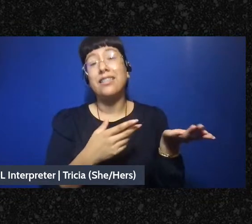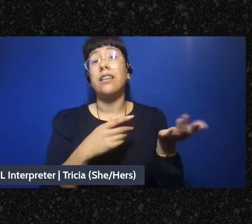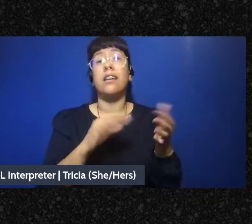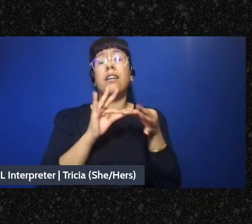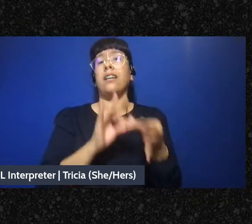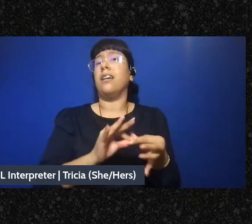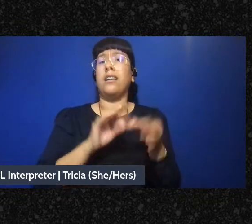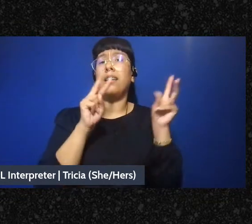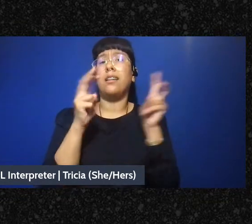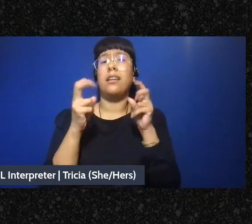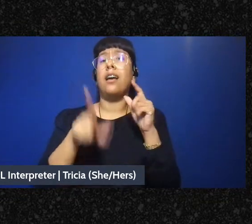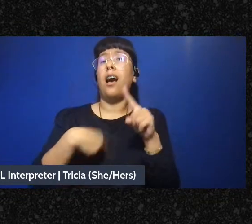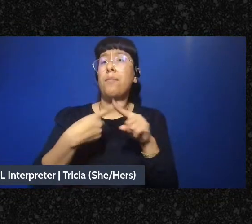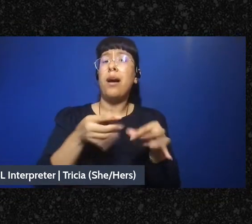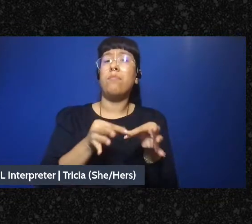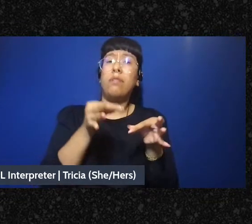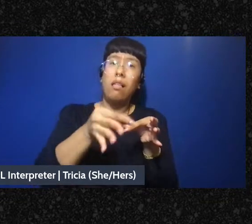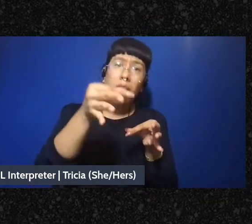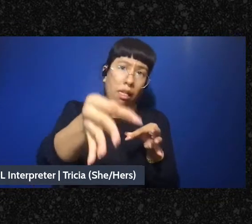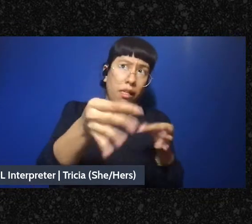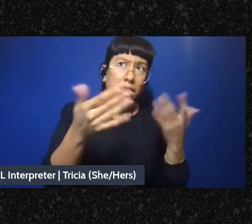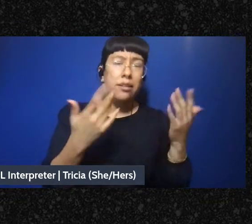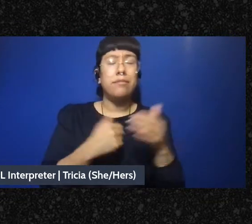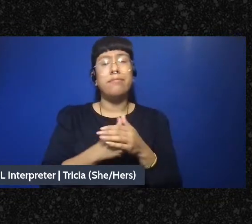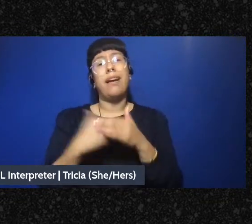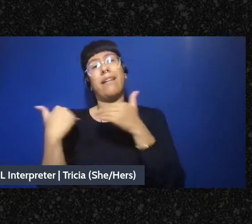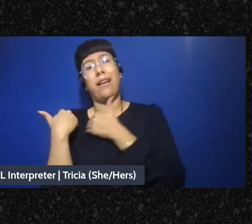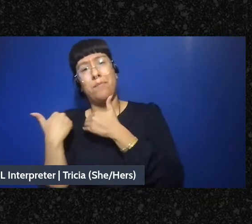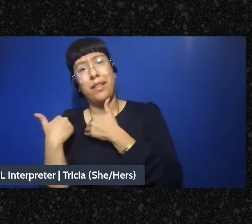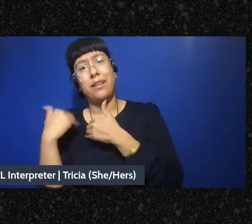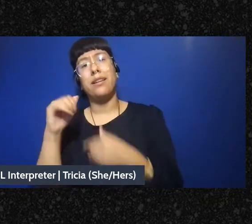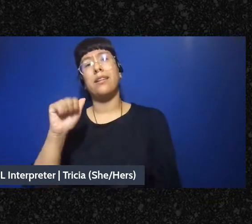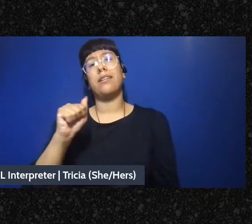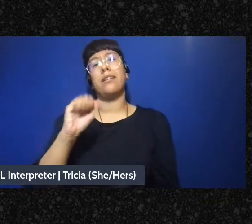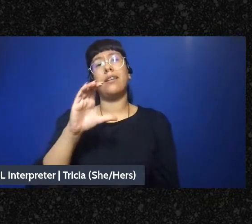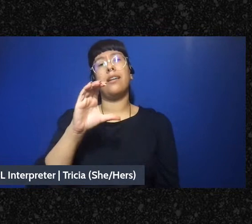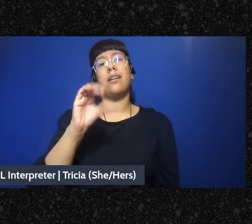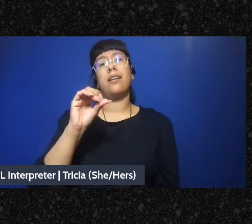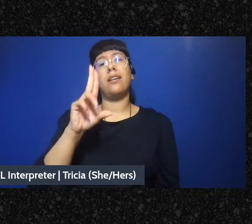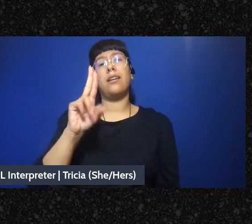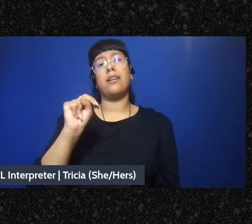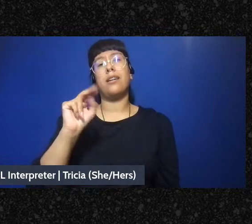procrastination and kind of like accountability in our work but I'm actually gonna save that for